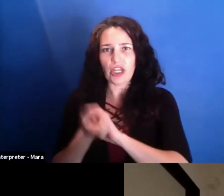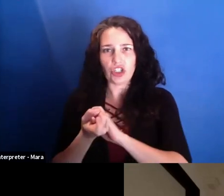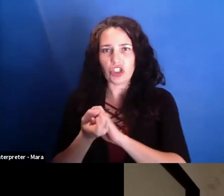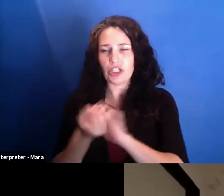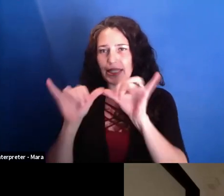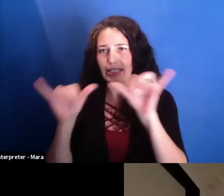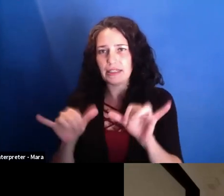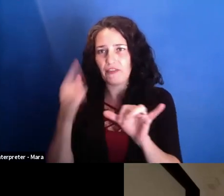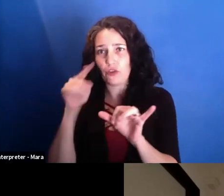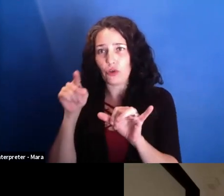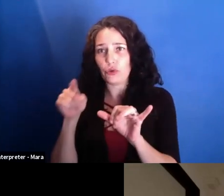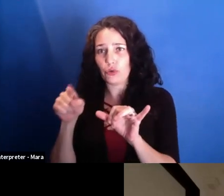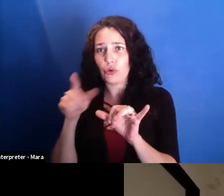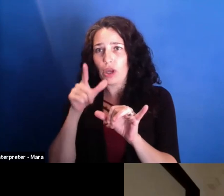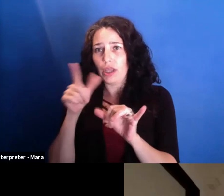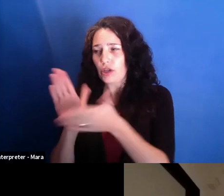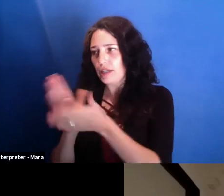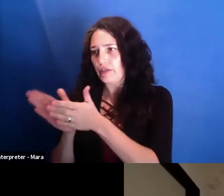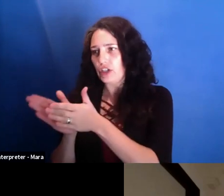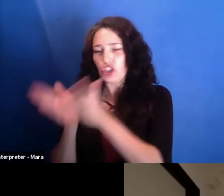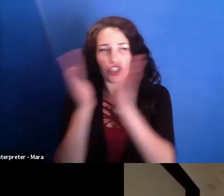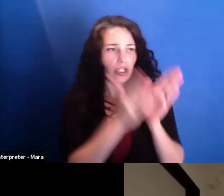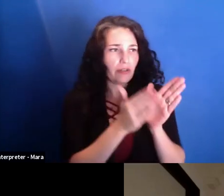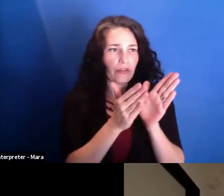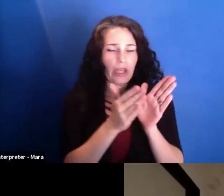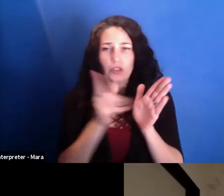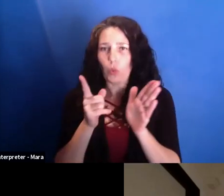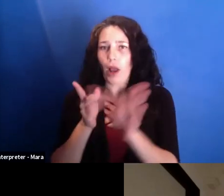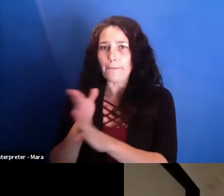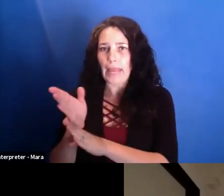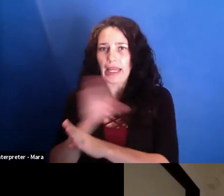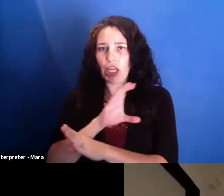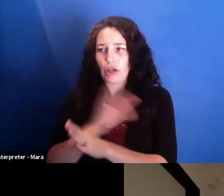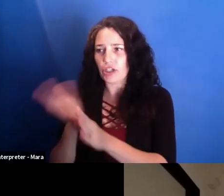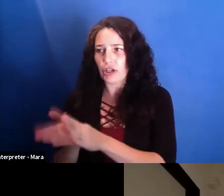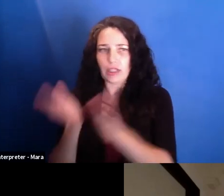the shift that happens from one principal character to another principal character about halfway through the film--